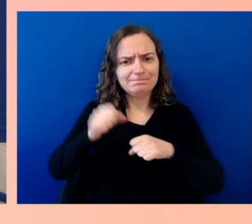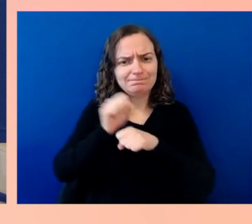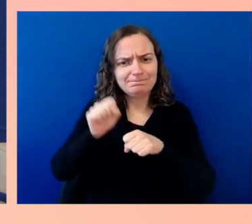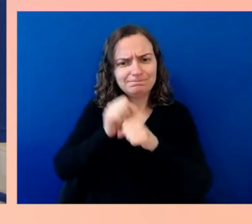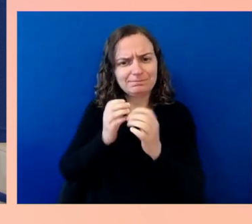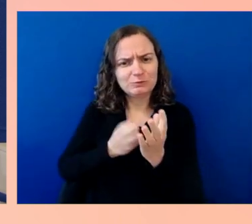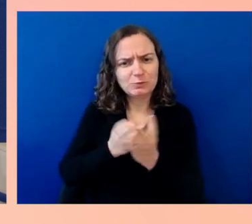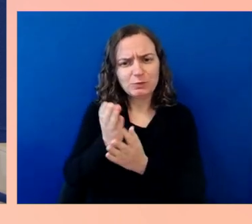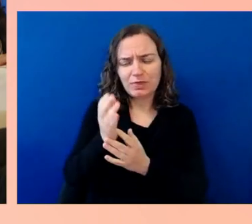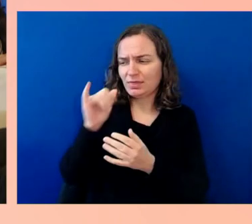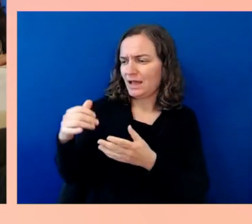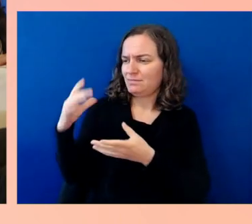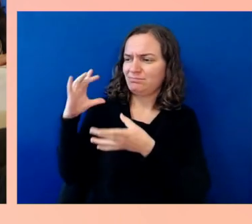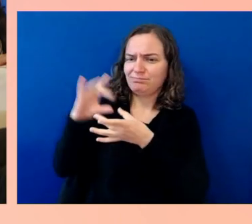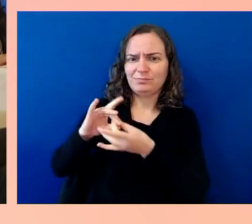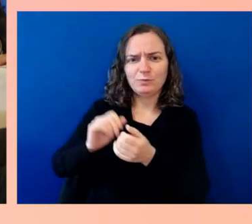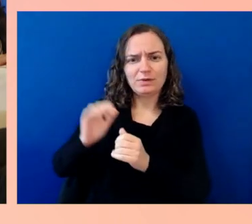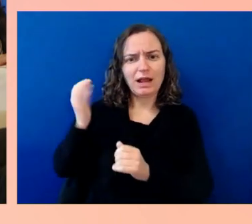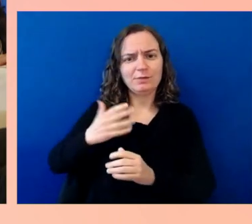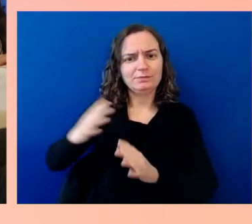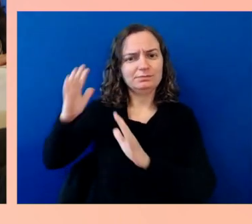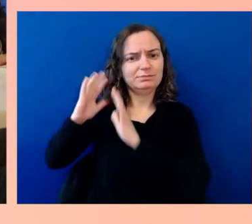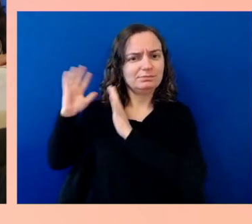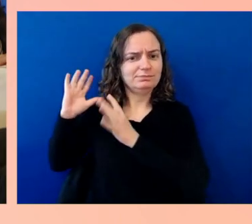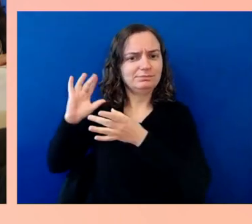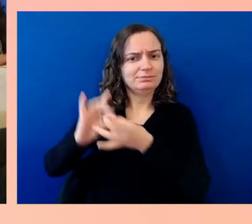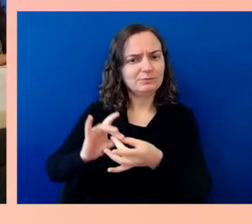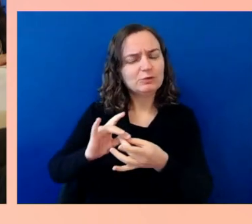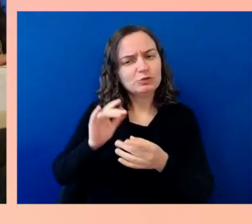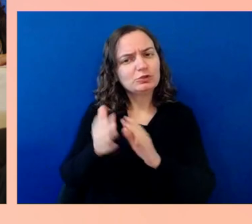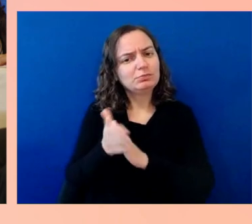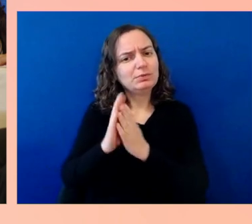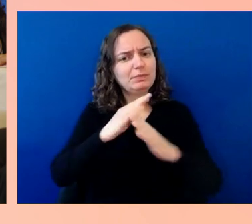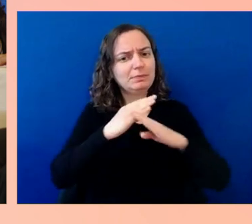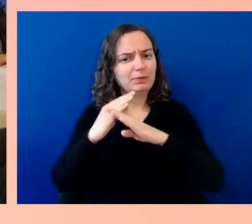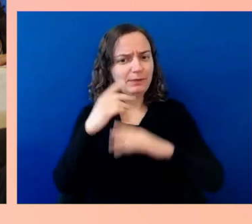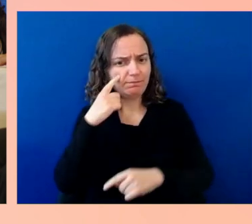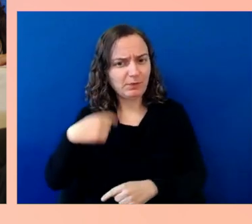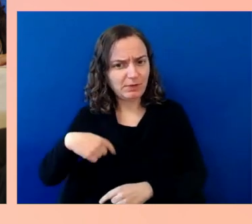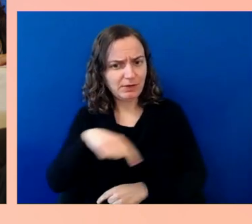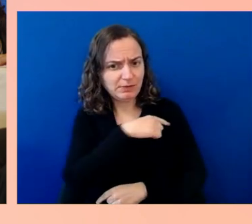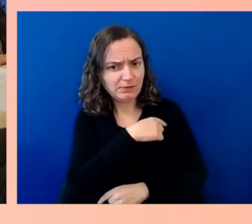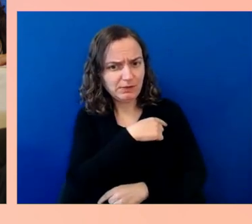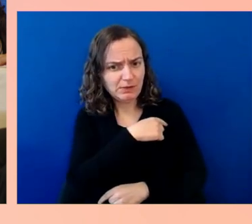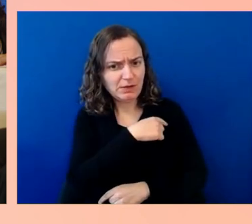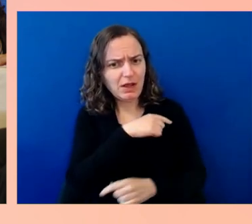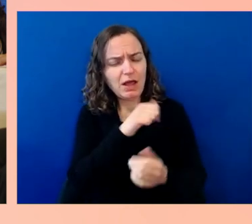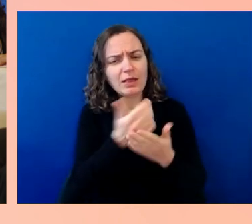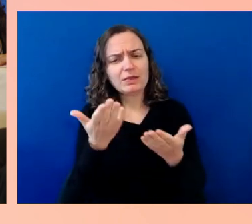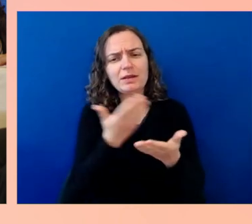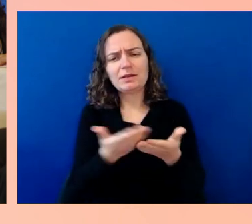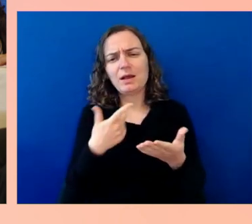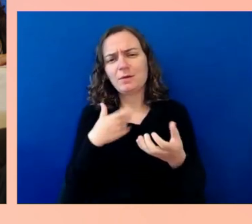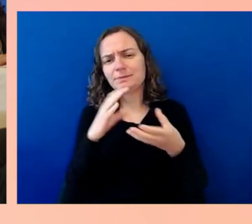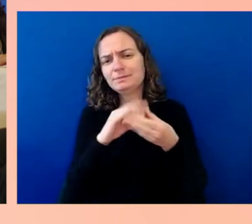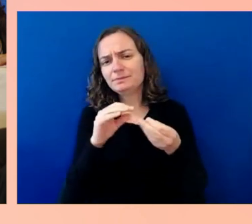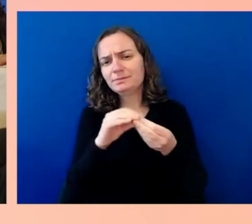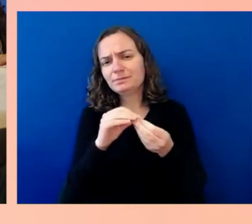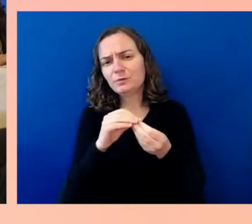The other thing I do want to say is that we don't talk about those things that are intersected in our lives, do we?